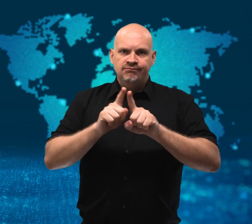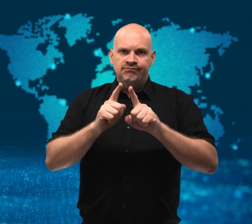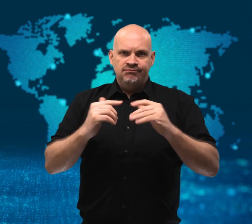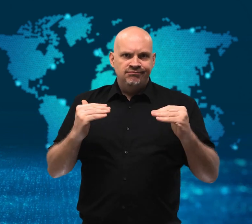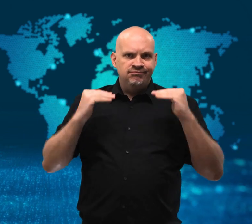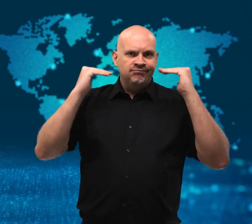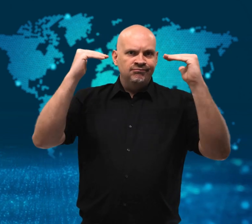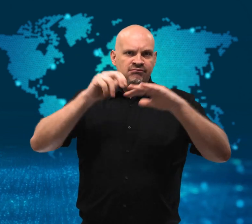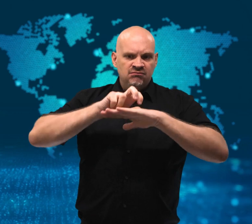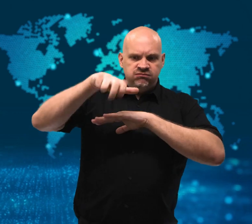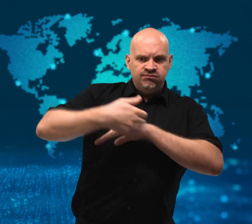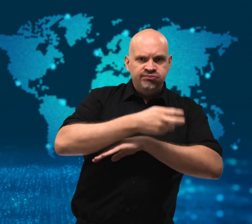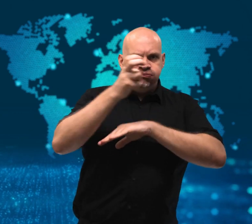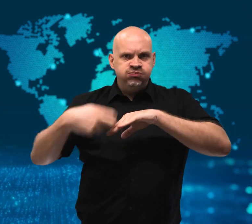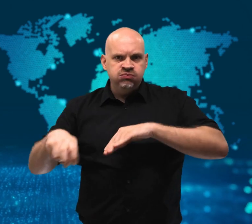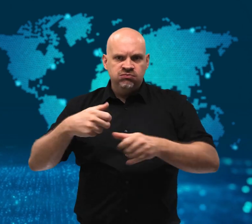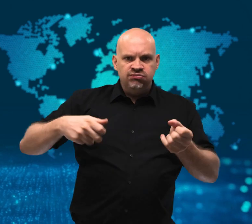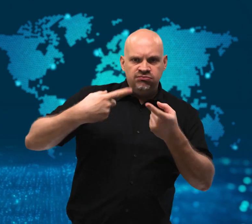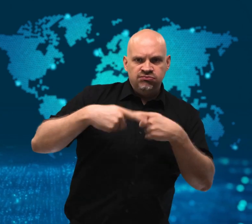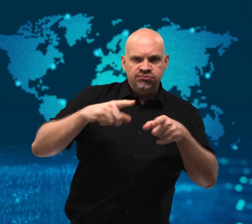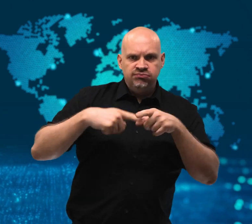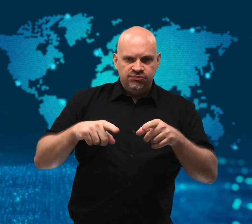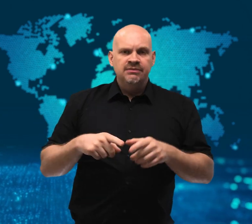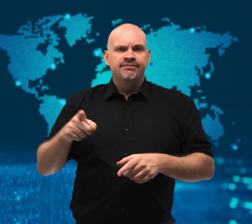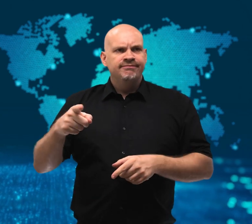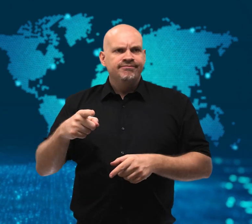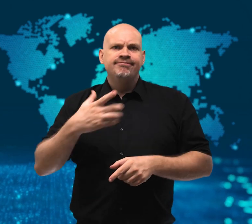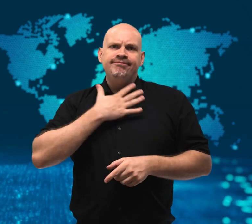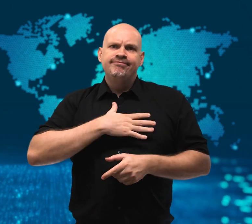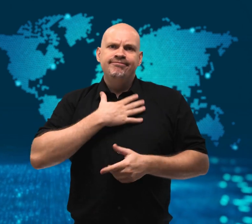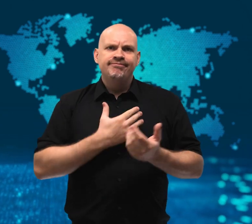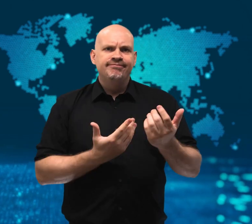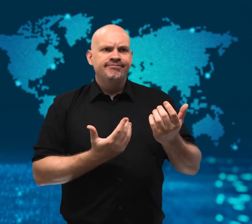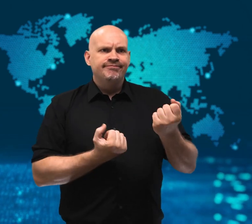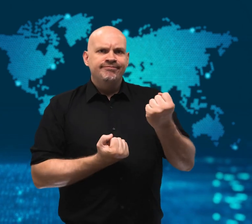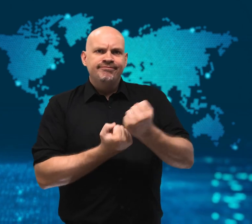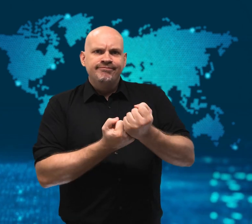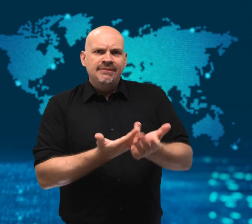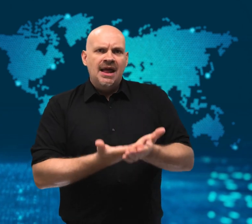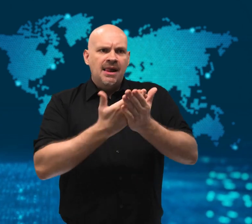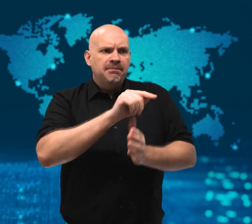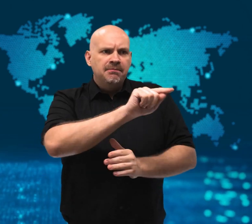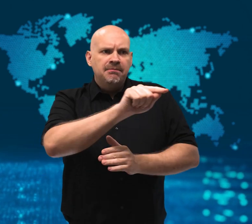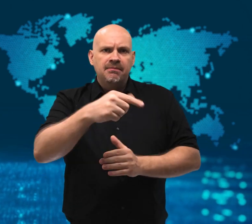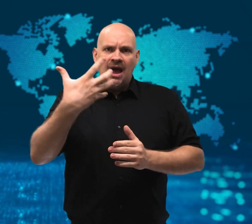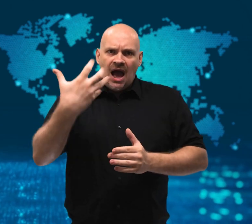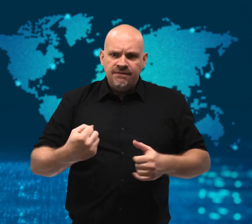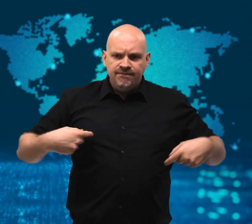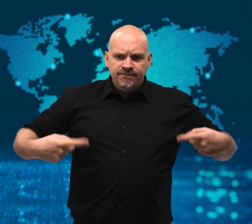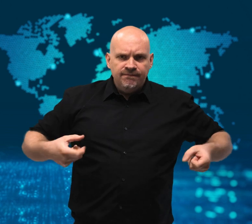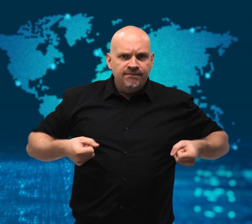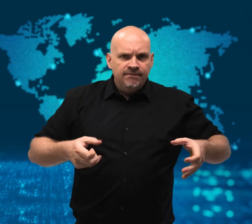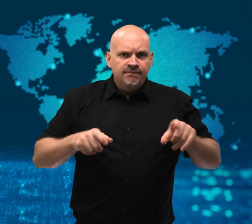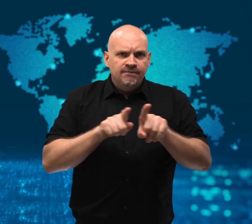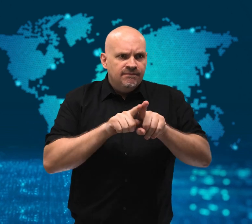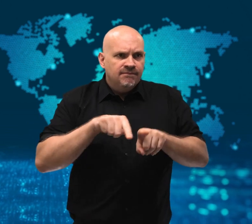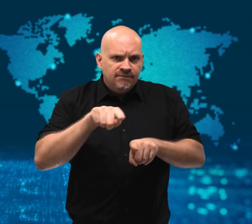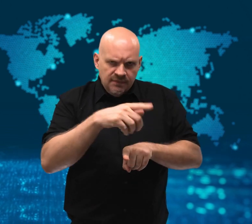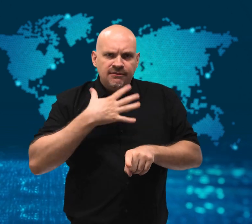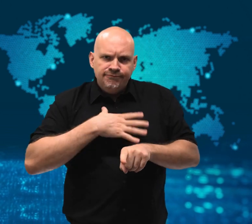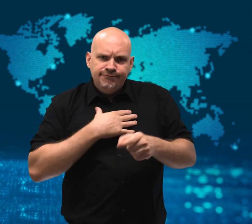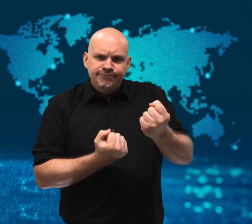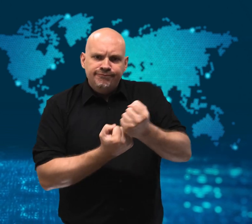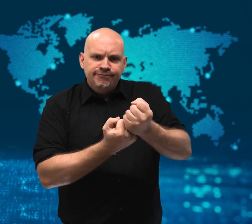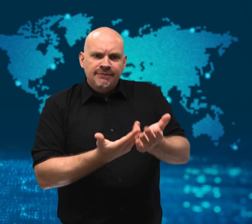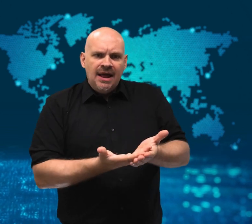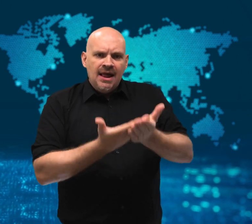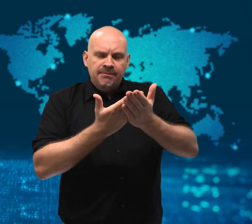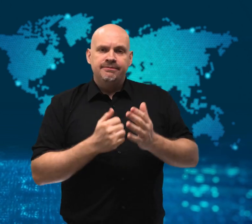He says the skills that he has learned have helped him in